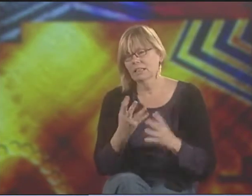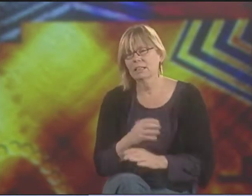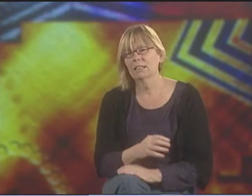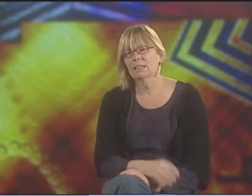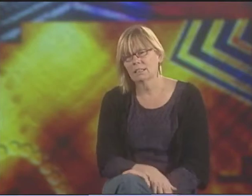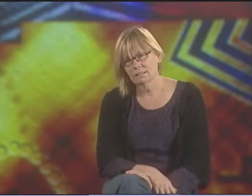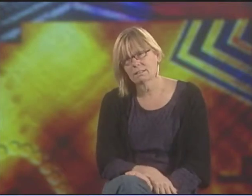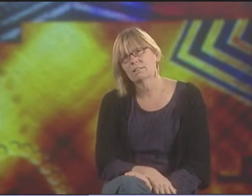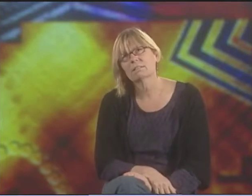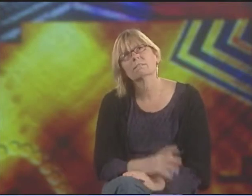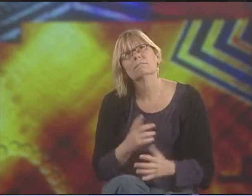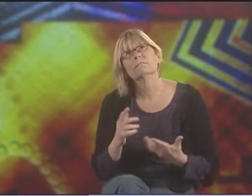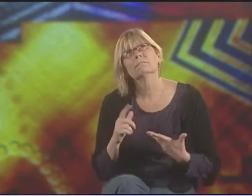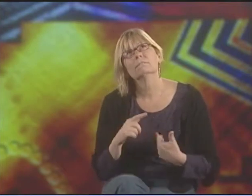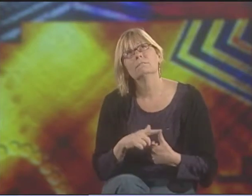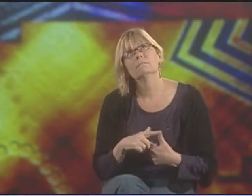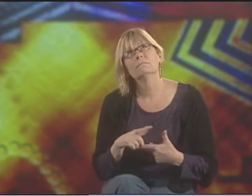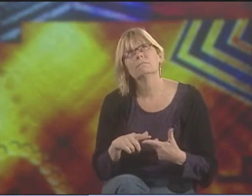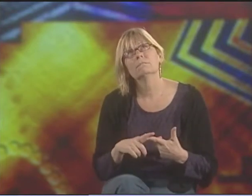SHOWS UP QUITE OFTEN IN POETRY.